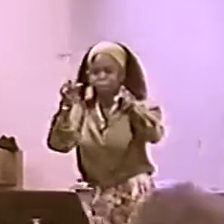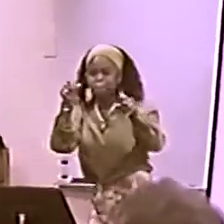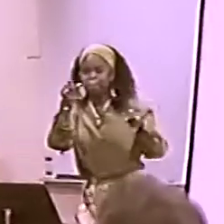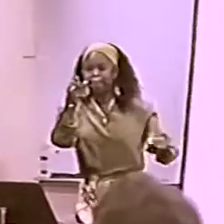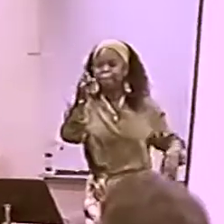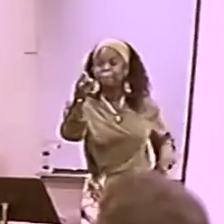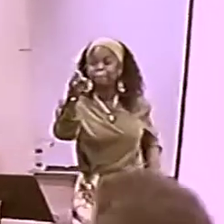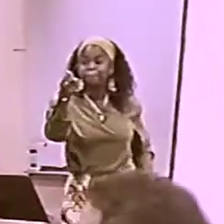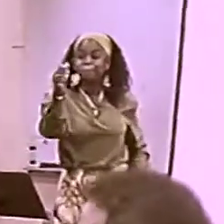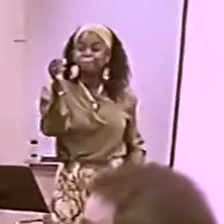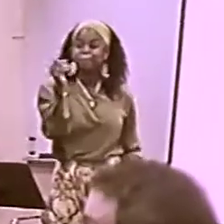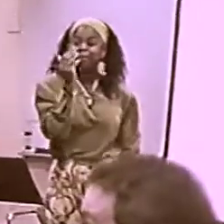RIGHT. OTHER IDEAS?